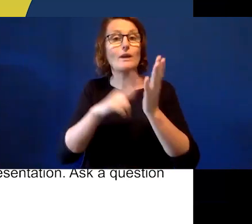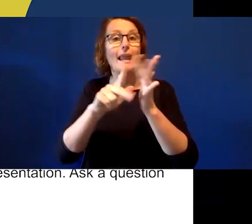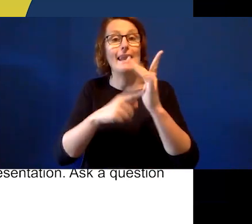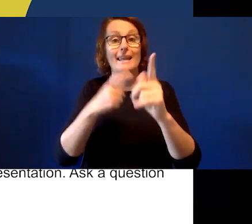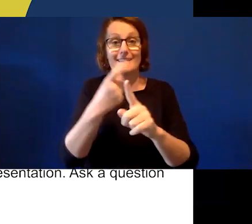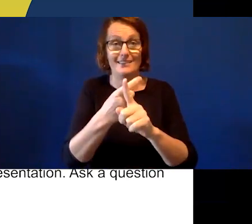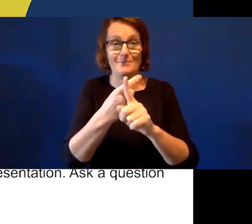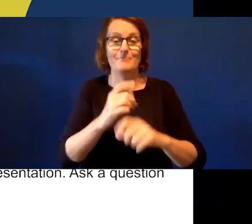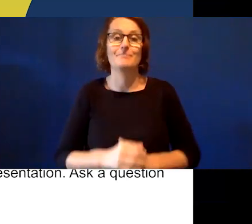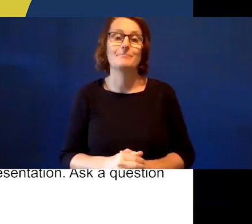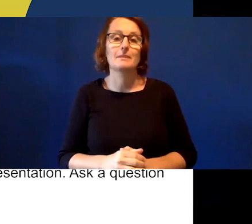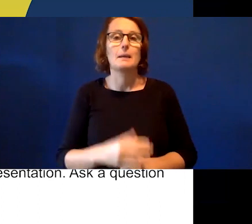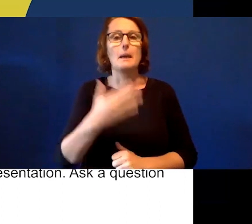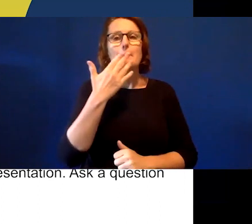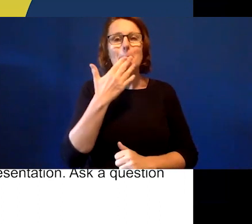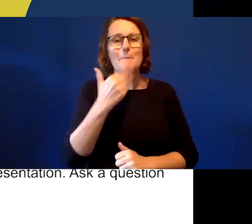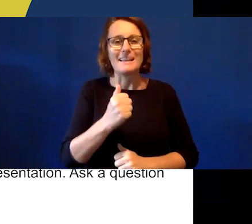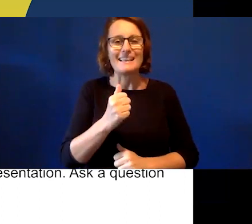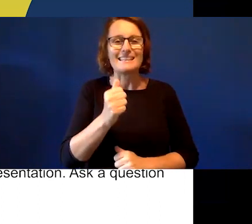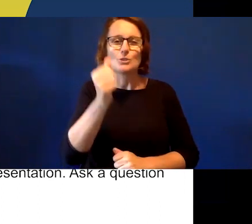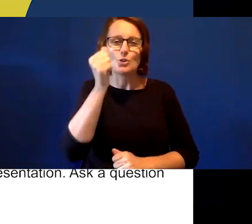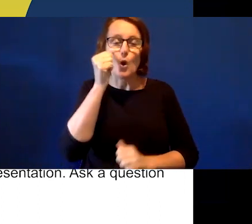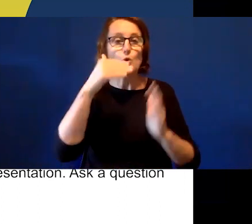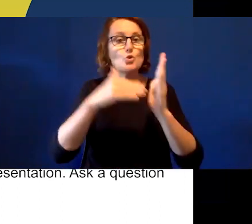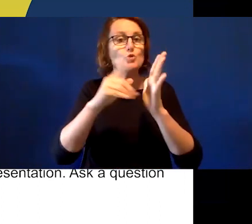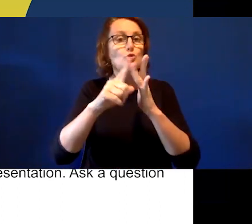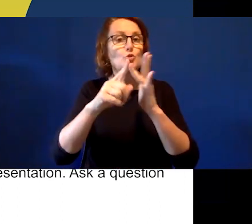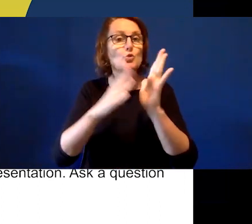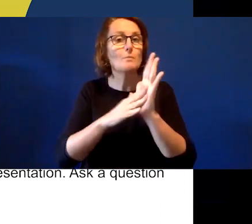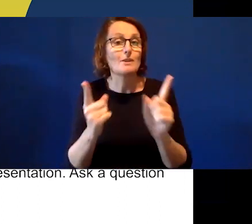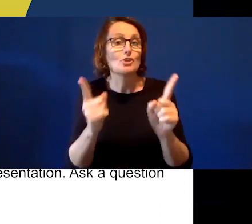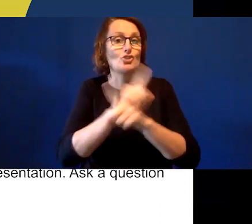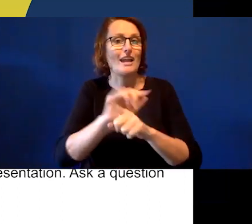to some recent security changes in Zoom, you will notice that linking